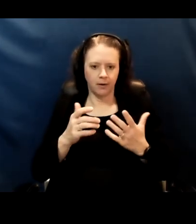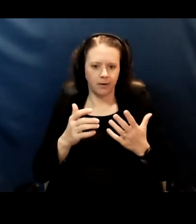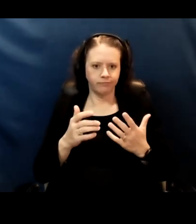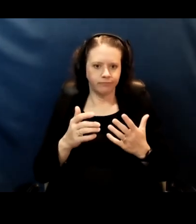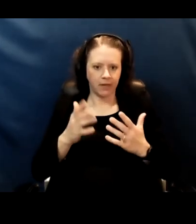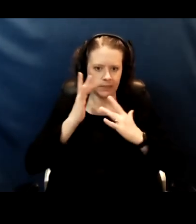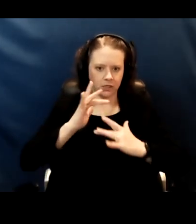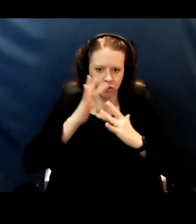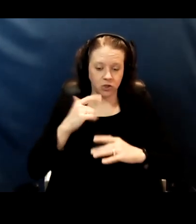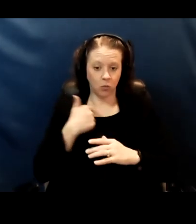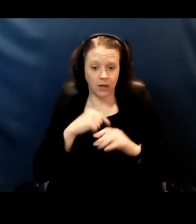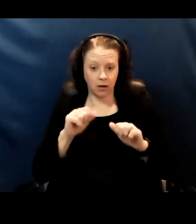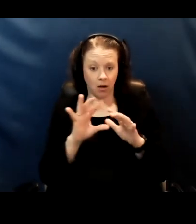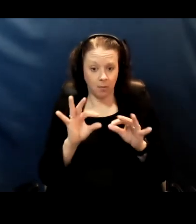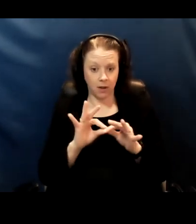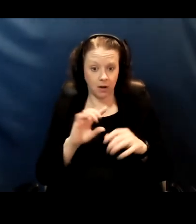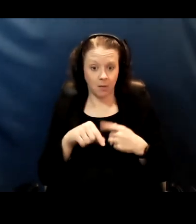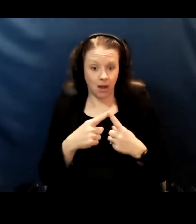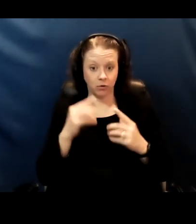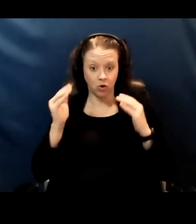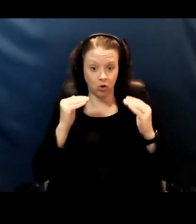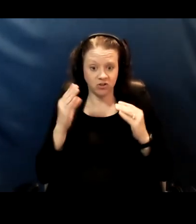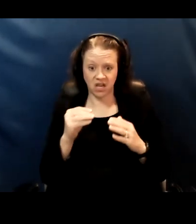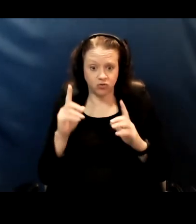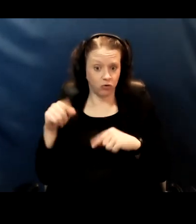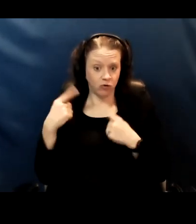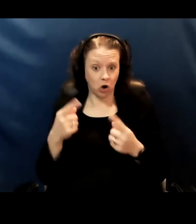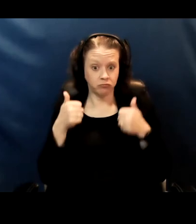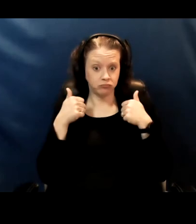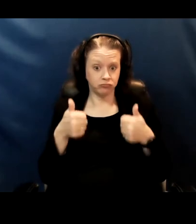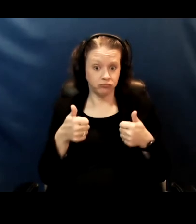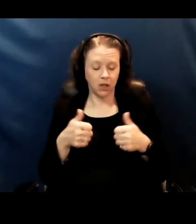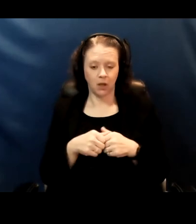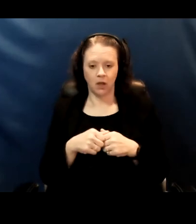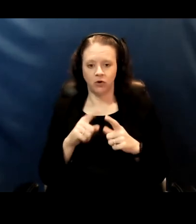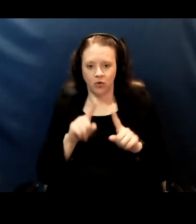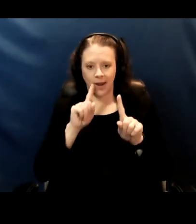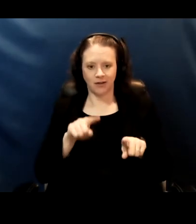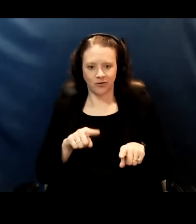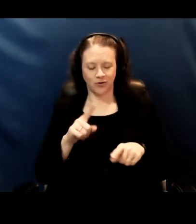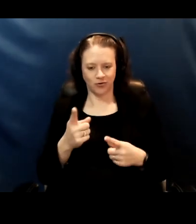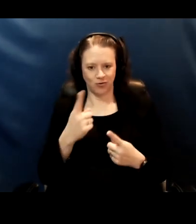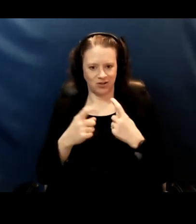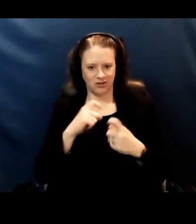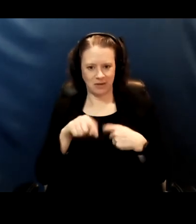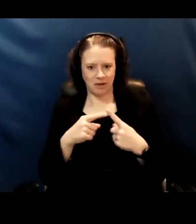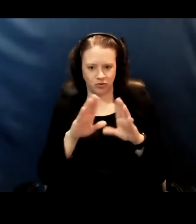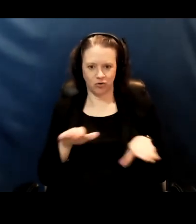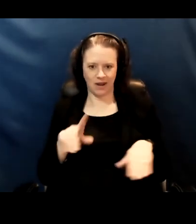and so far so great to answer questions about children I am gonna need to see the data.